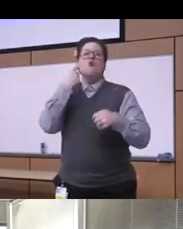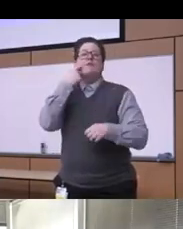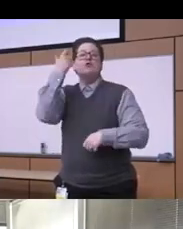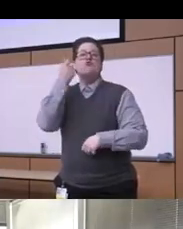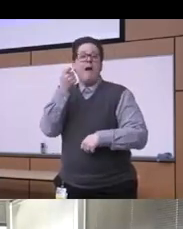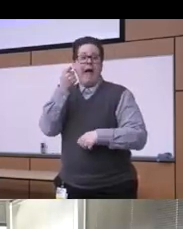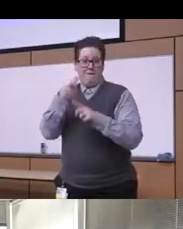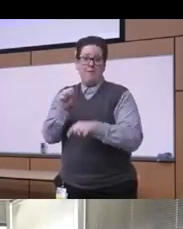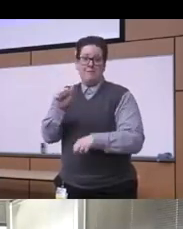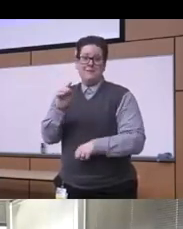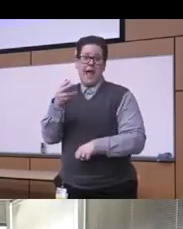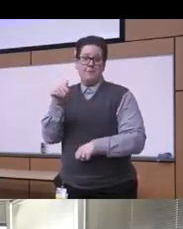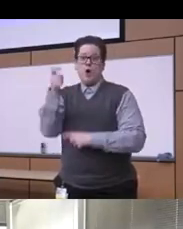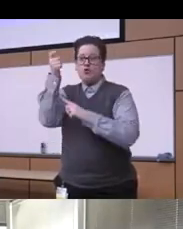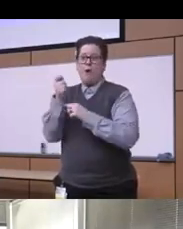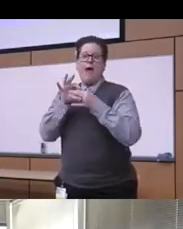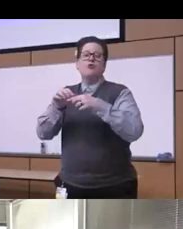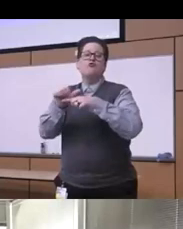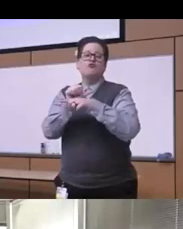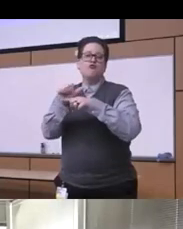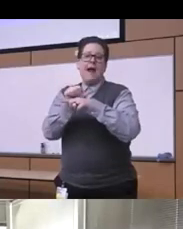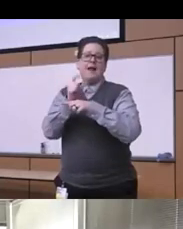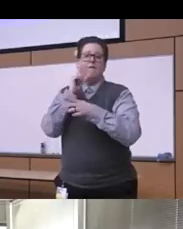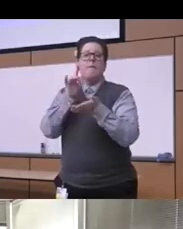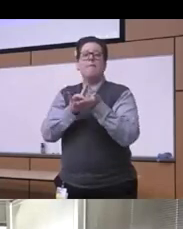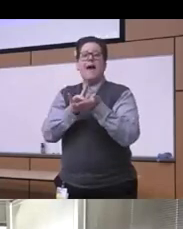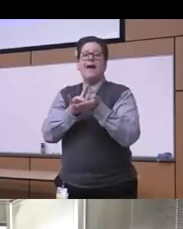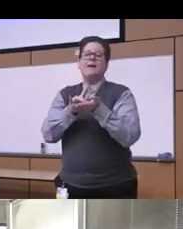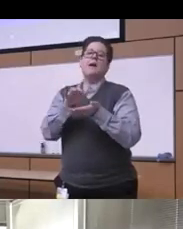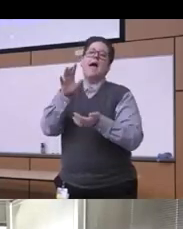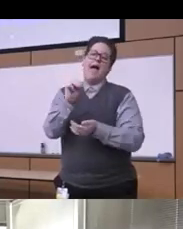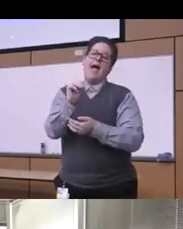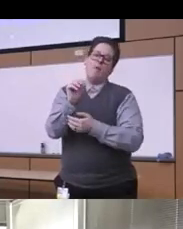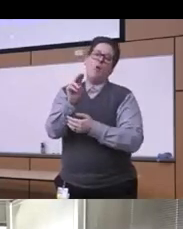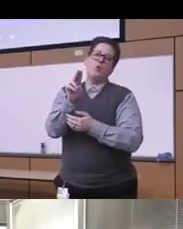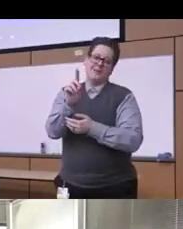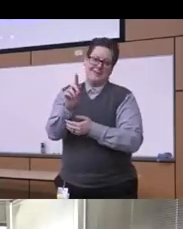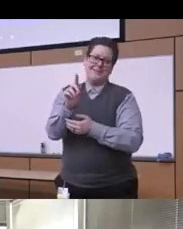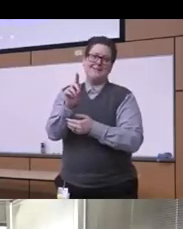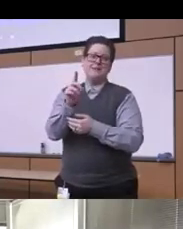samsa on training in the medication for opioid use disorders for 40 year medical students and we have